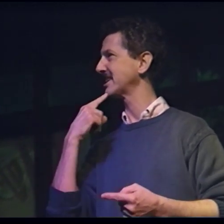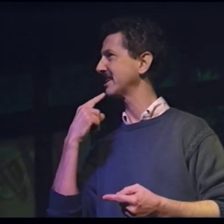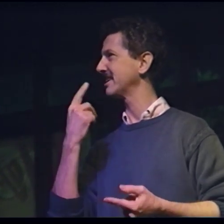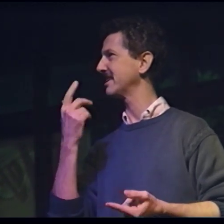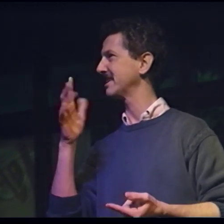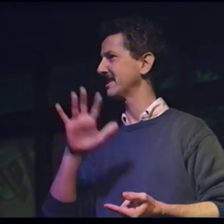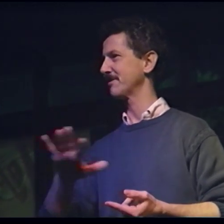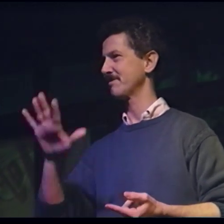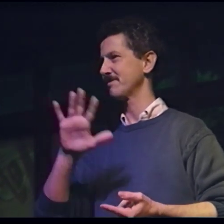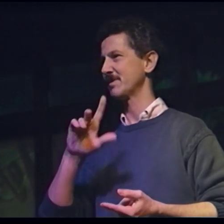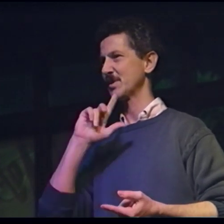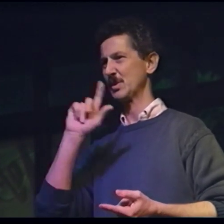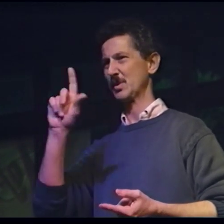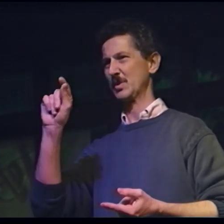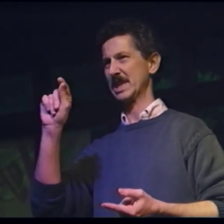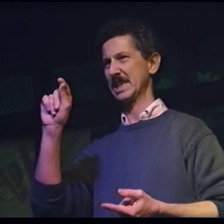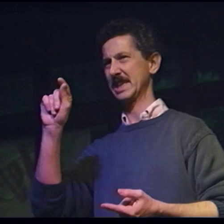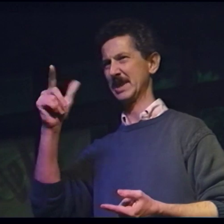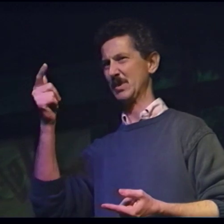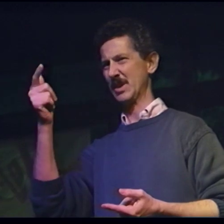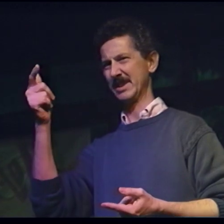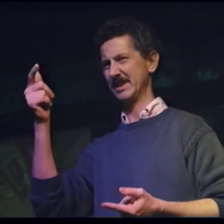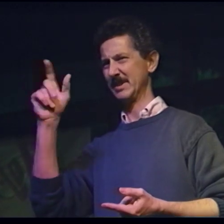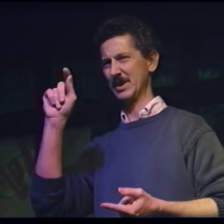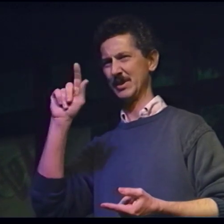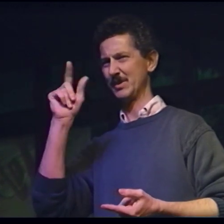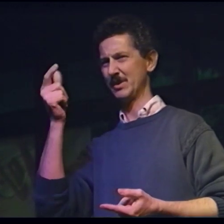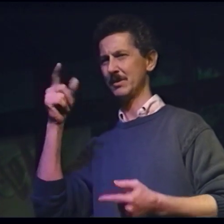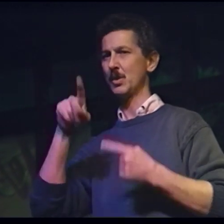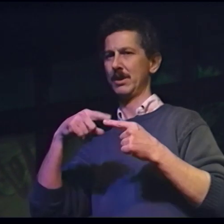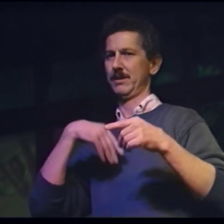Later still, when I was about 20 or 21...